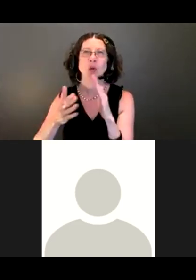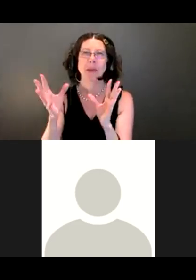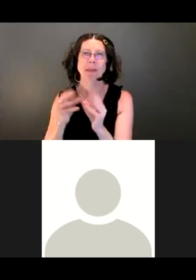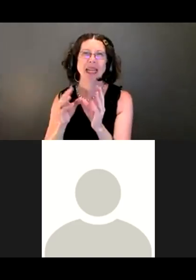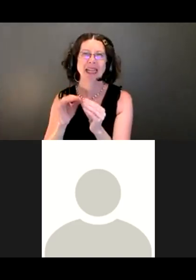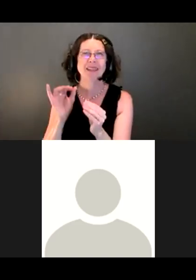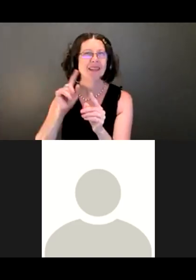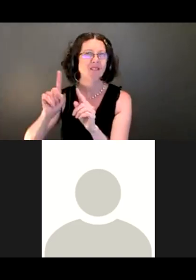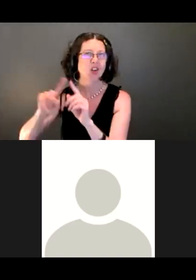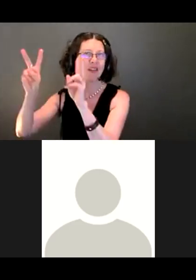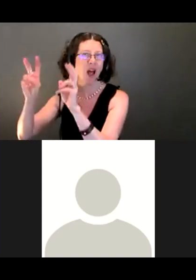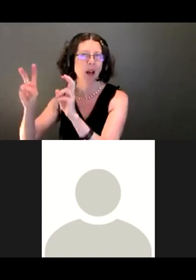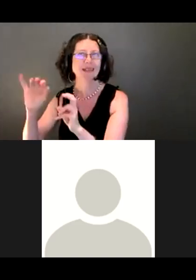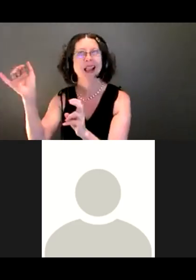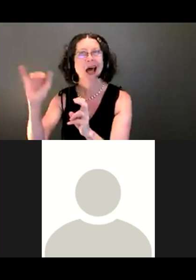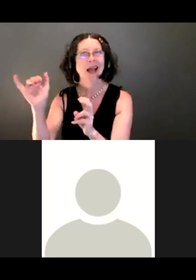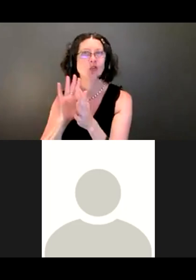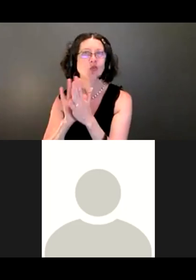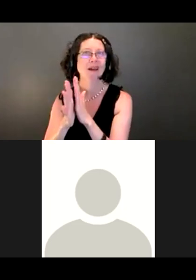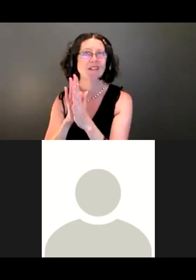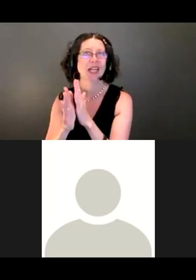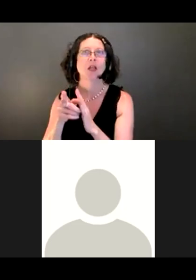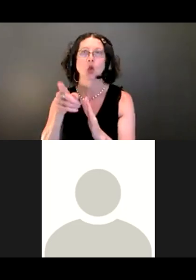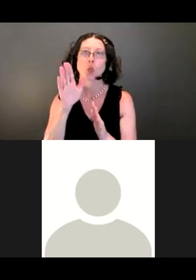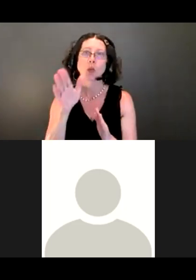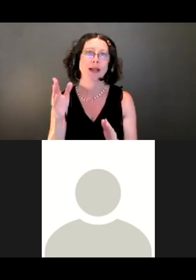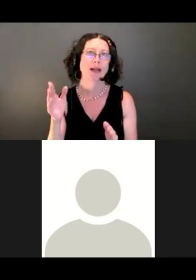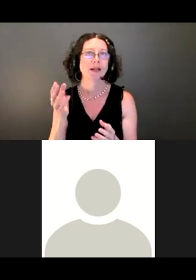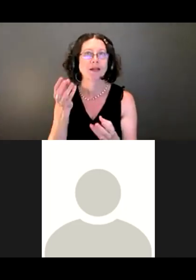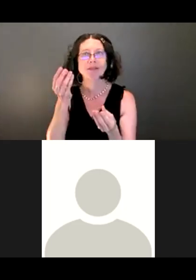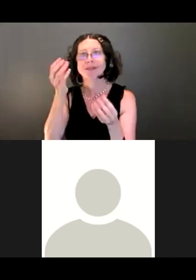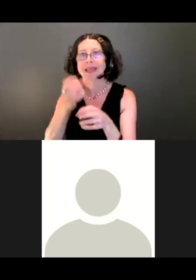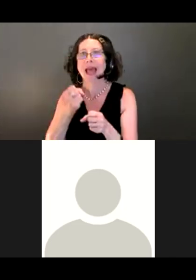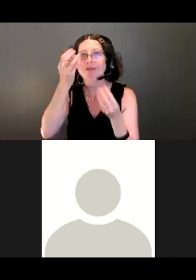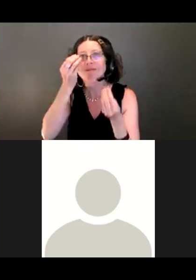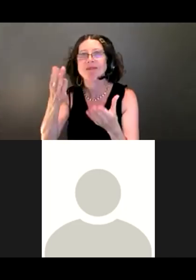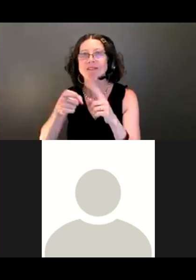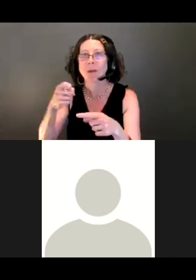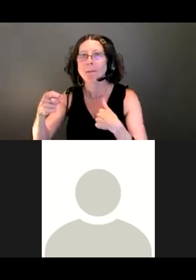That one will be something that you'll hear from me. And we can talk about what can happen up there or any concerns